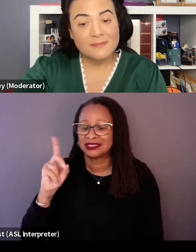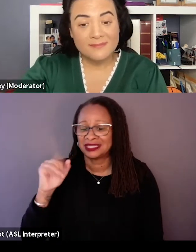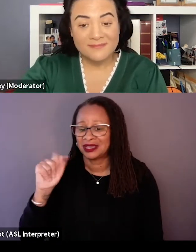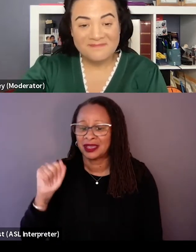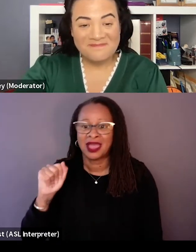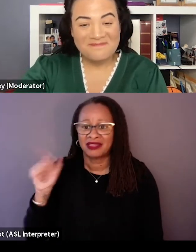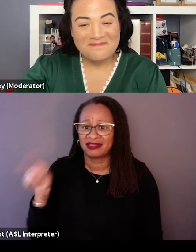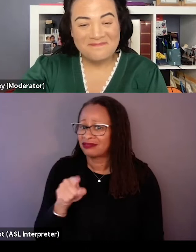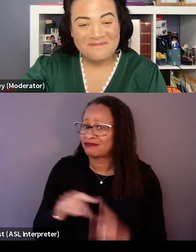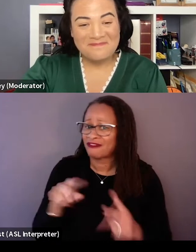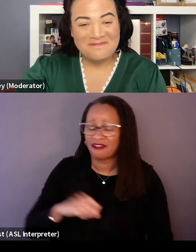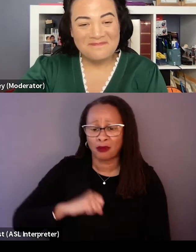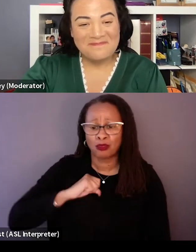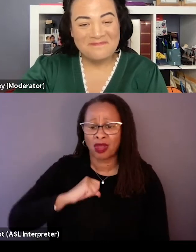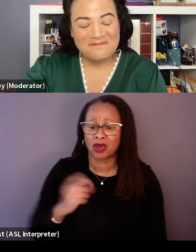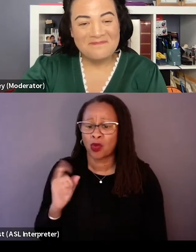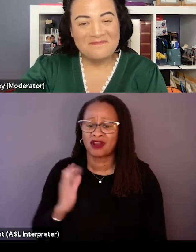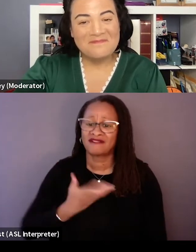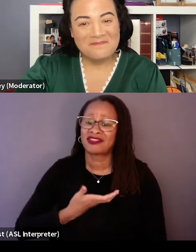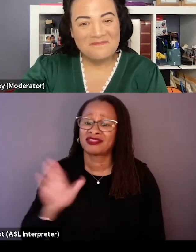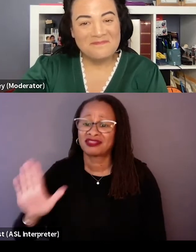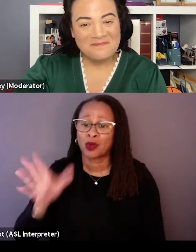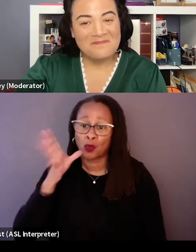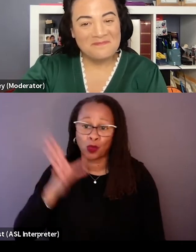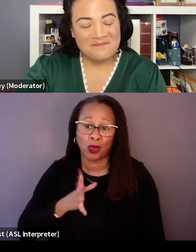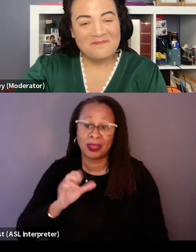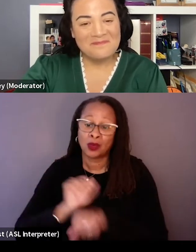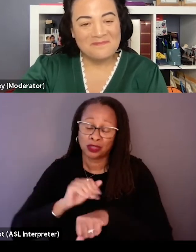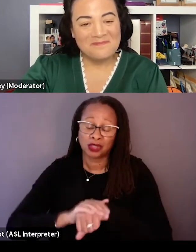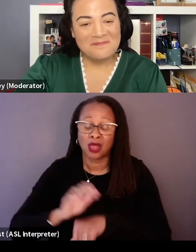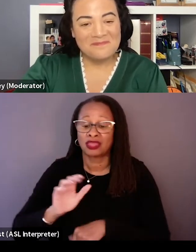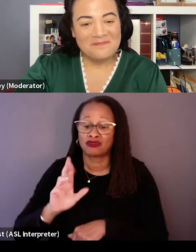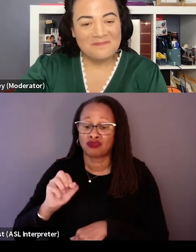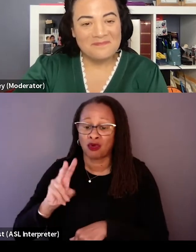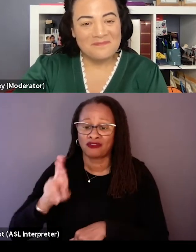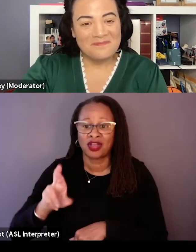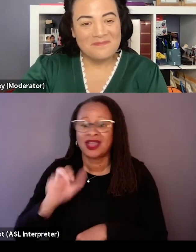they were that one of their women worked on this rover. And so it's not just Americans working on this,